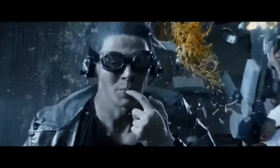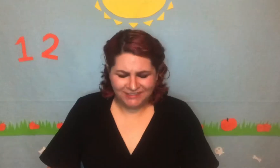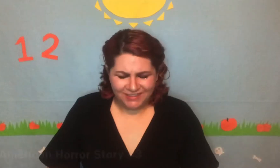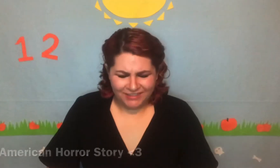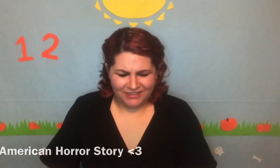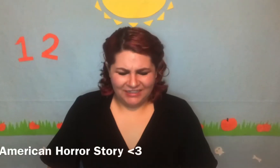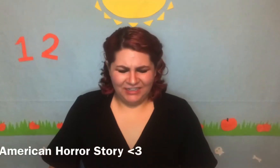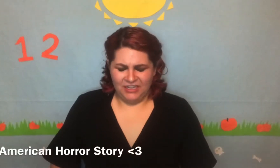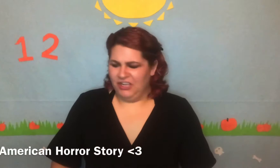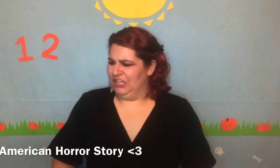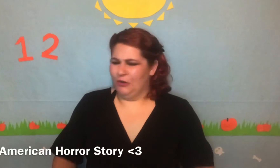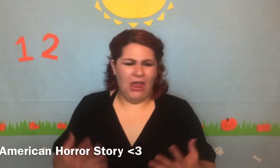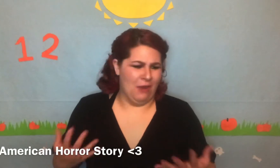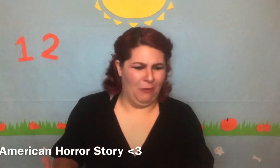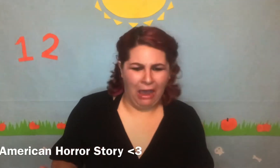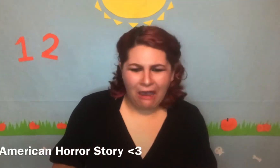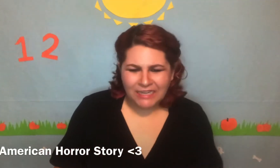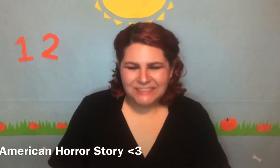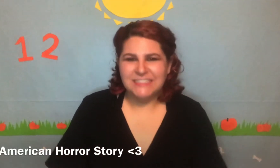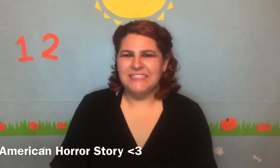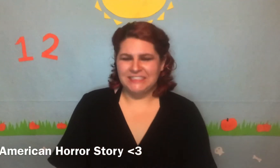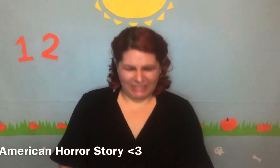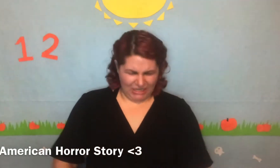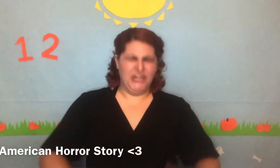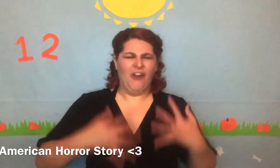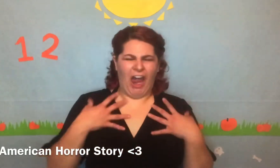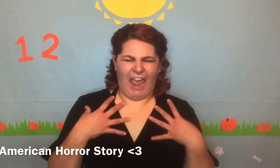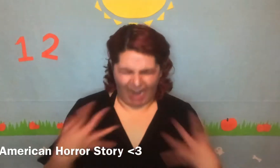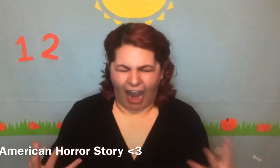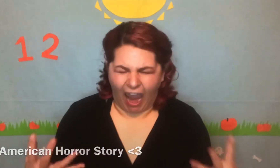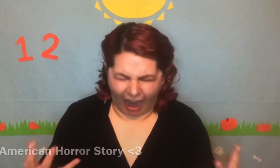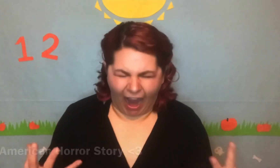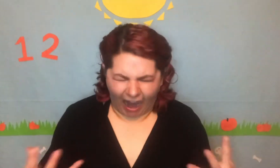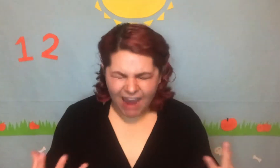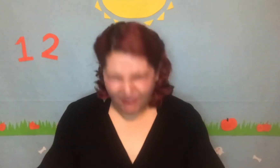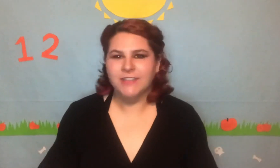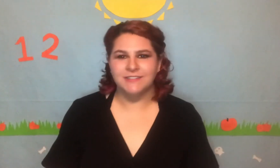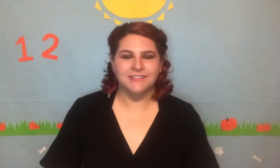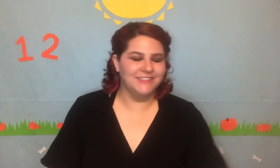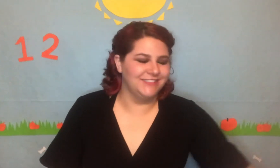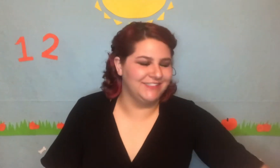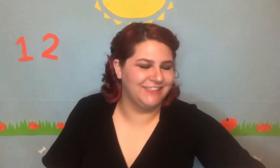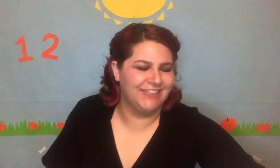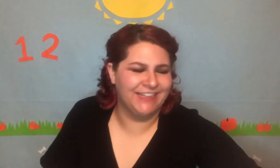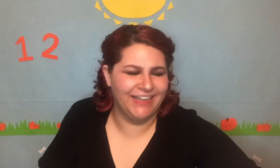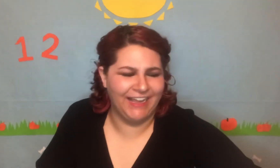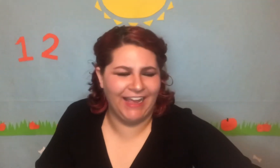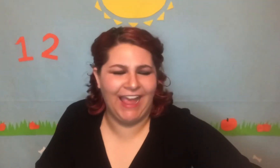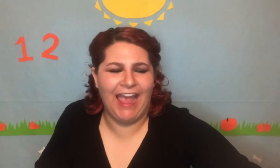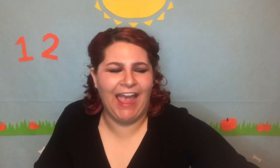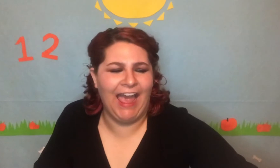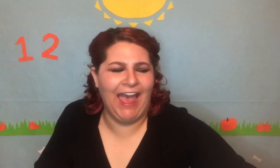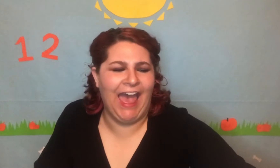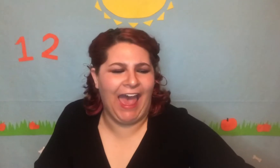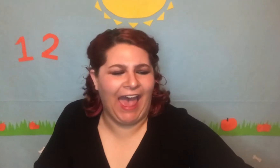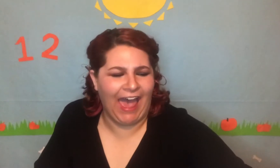"Go away, Tate!" "You're all I want. You're all I have." (screaming)